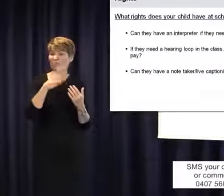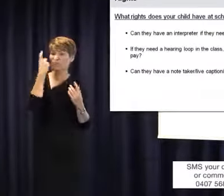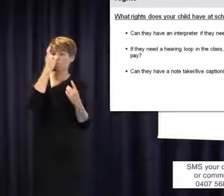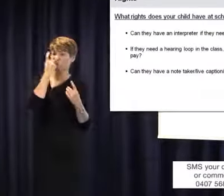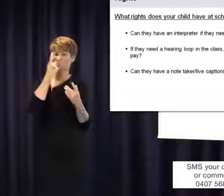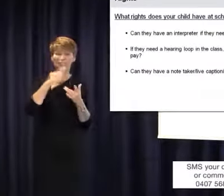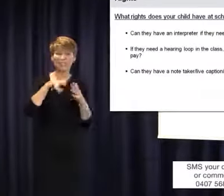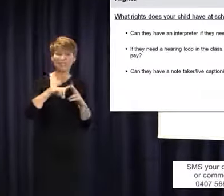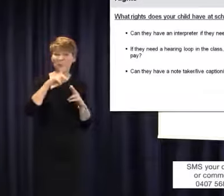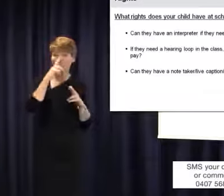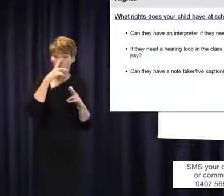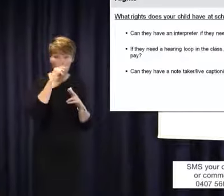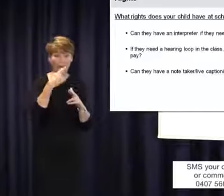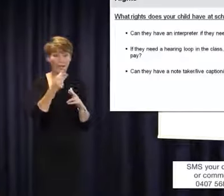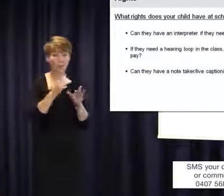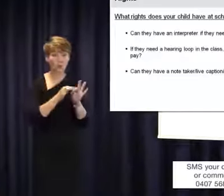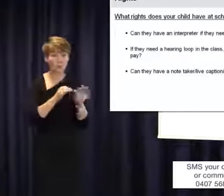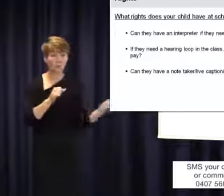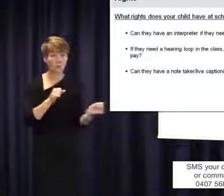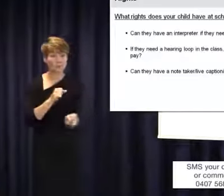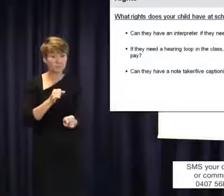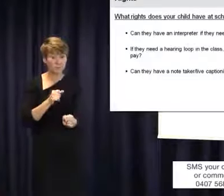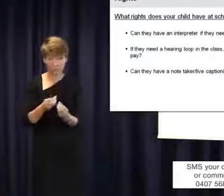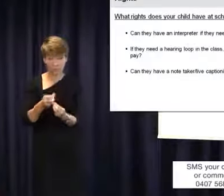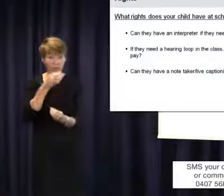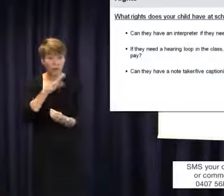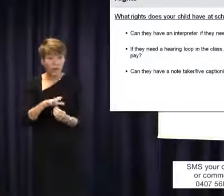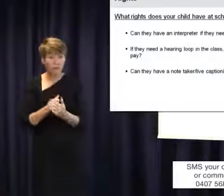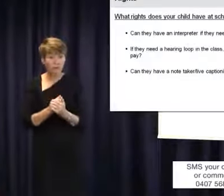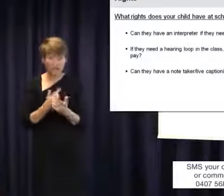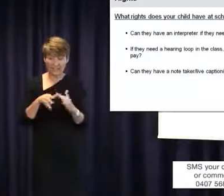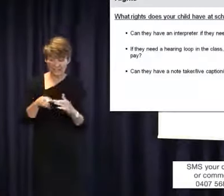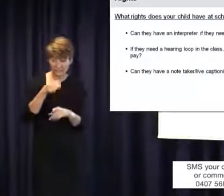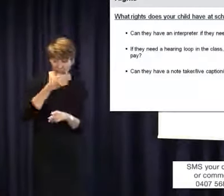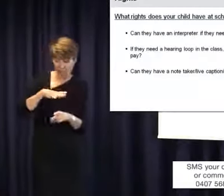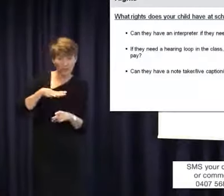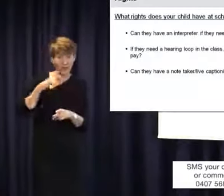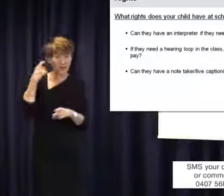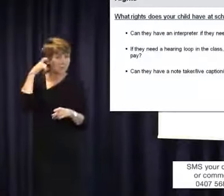have interpreters at school, if they need a hearing loop and if some of these things